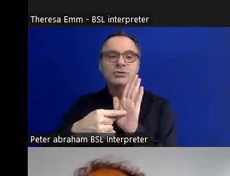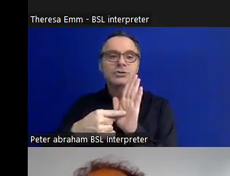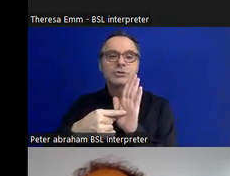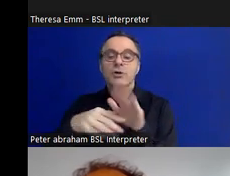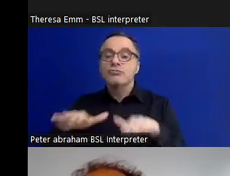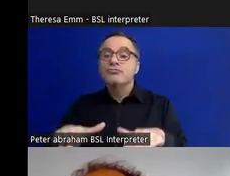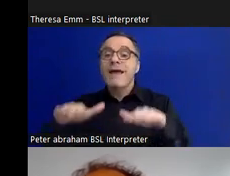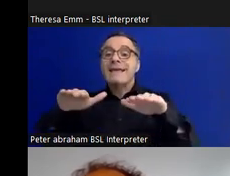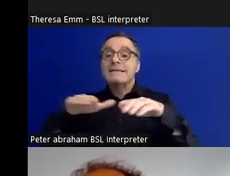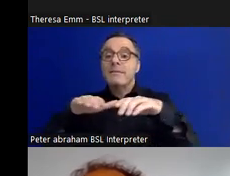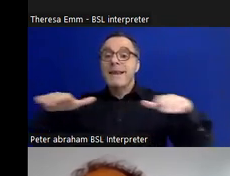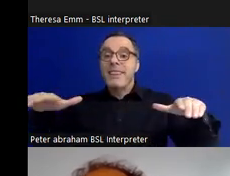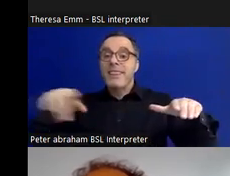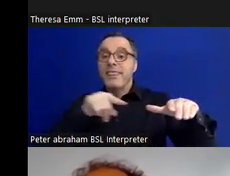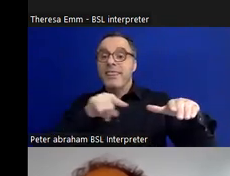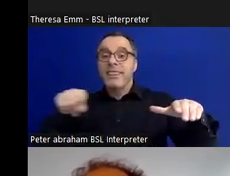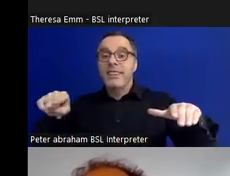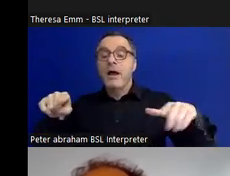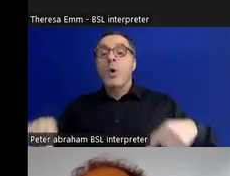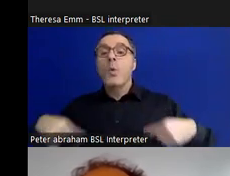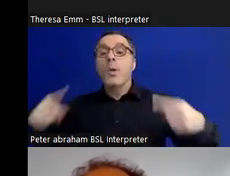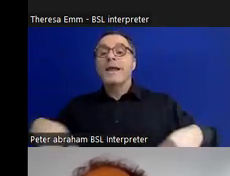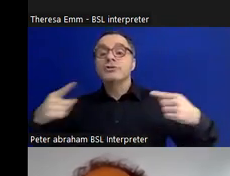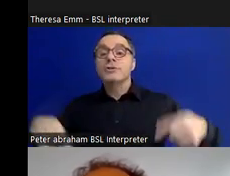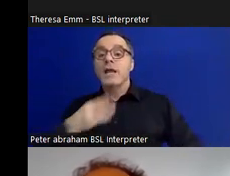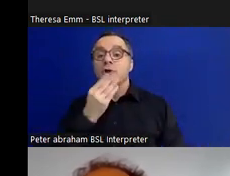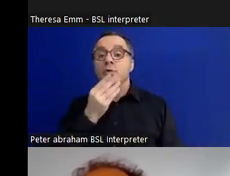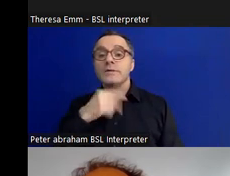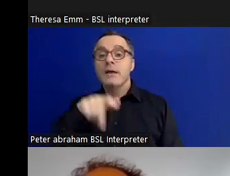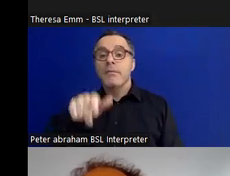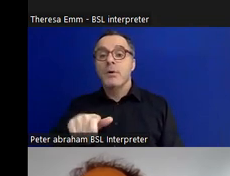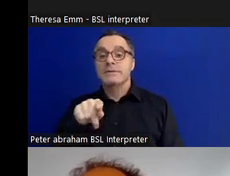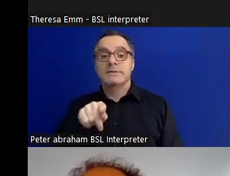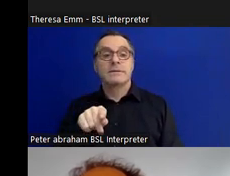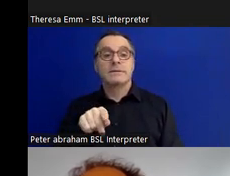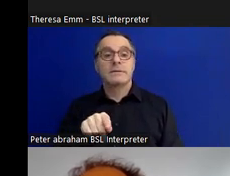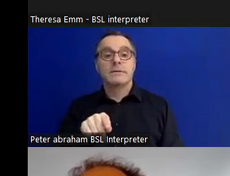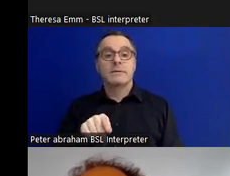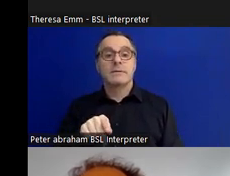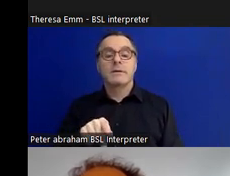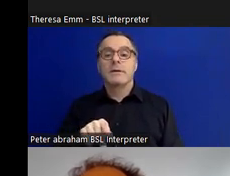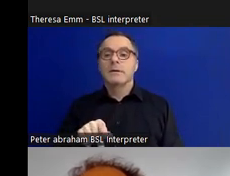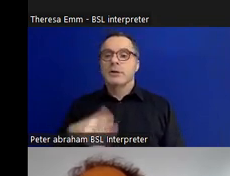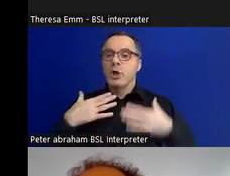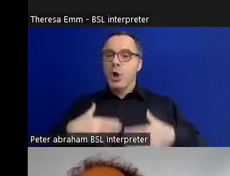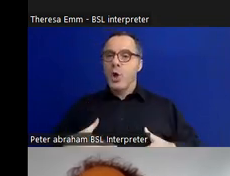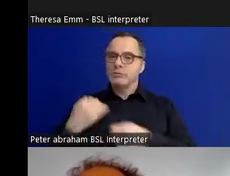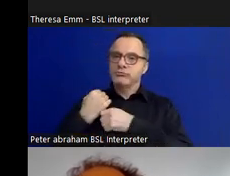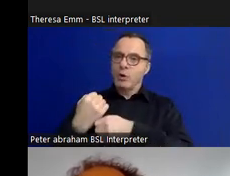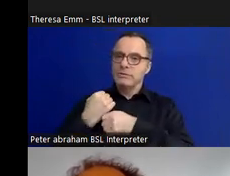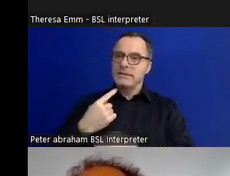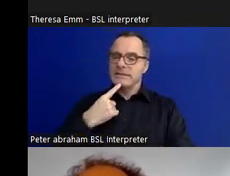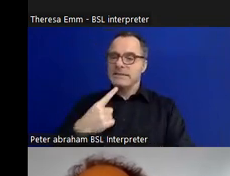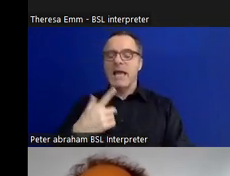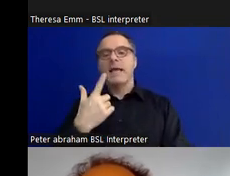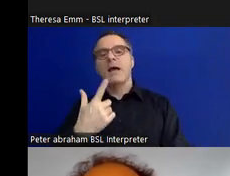there is a wheelchair user wearing protest clothes that say 'disability pride' and 'piss on pity',